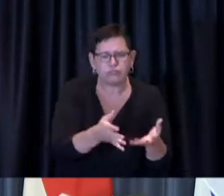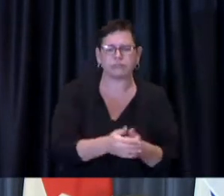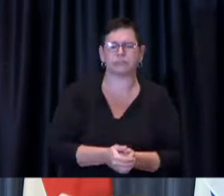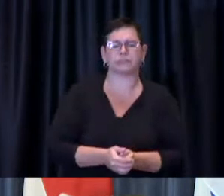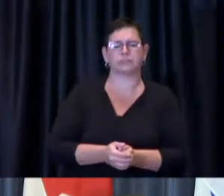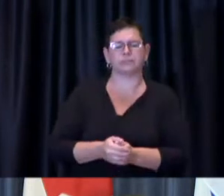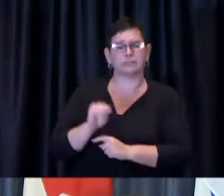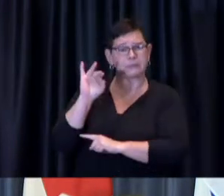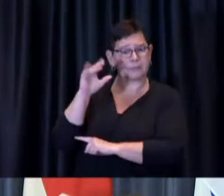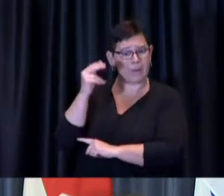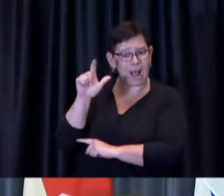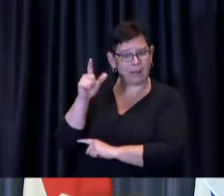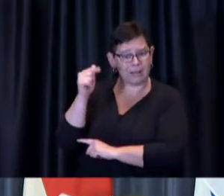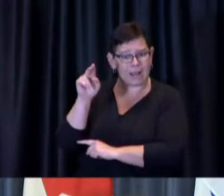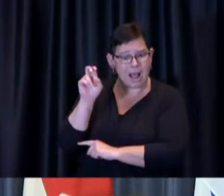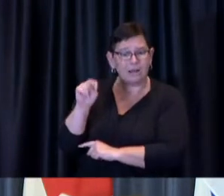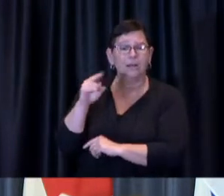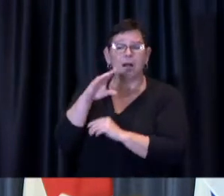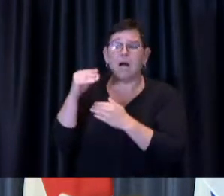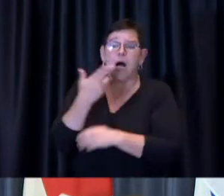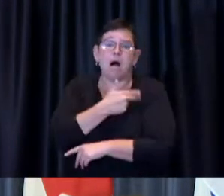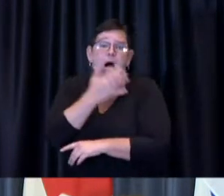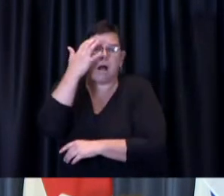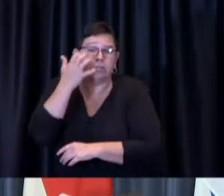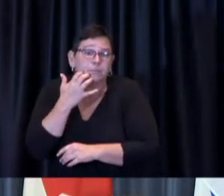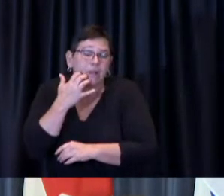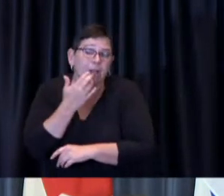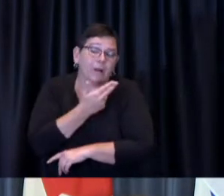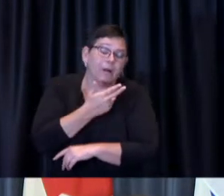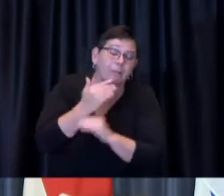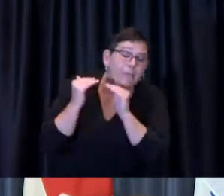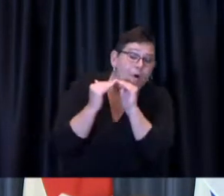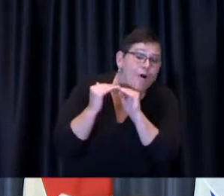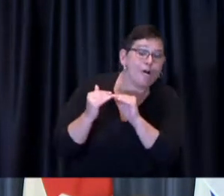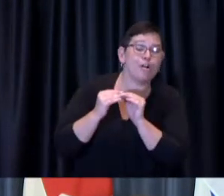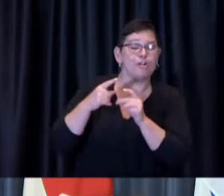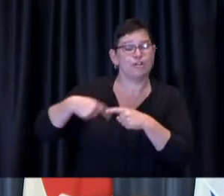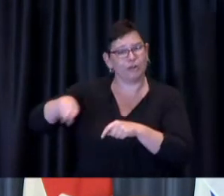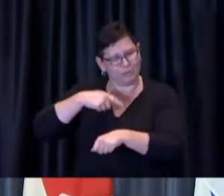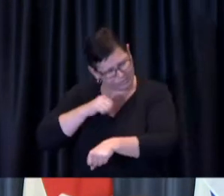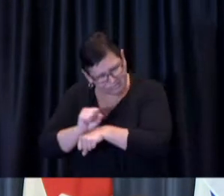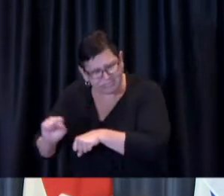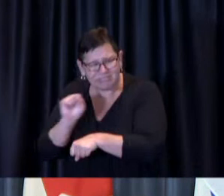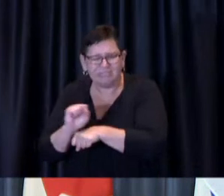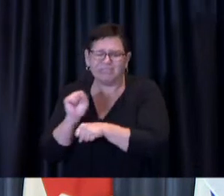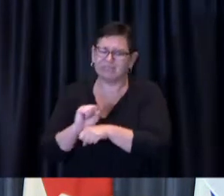local community agencies for their work thus far in bringing this push for this weekend to life.